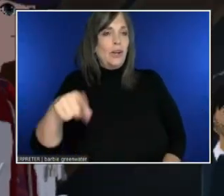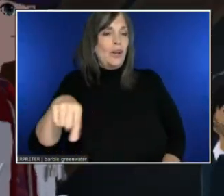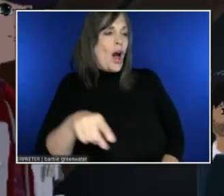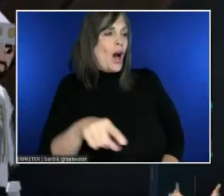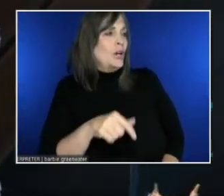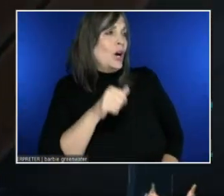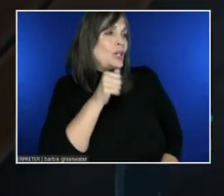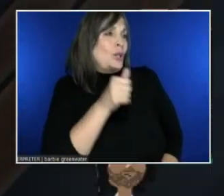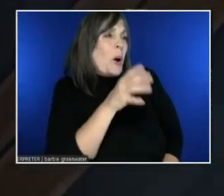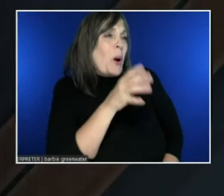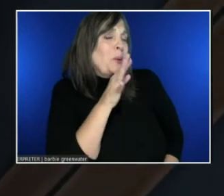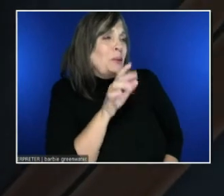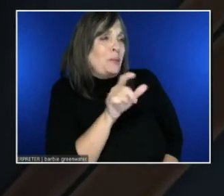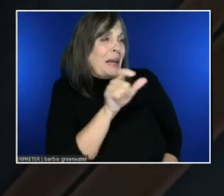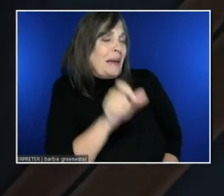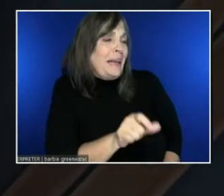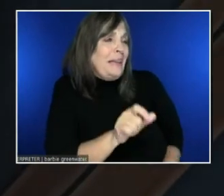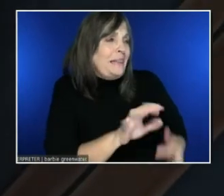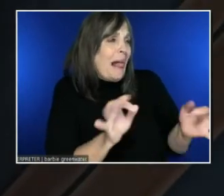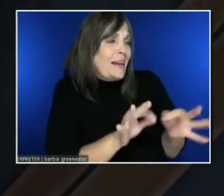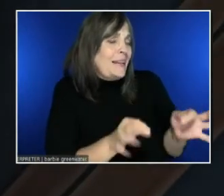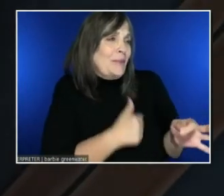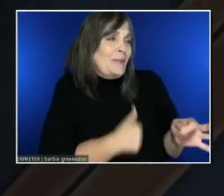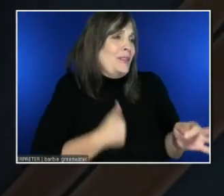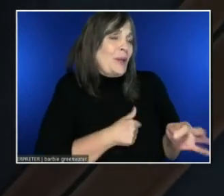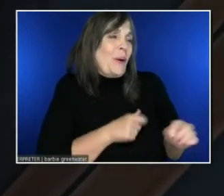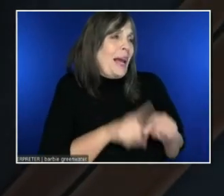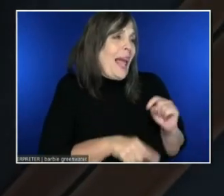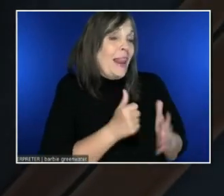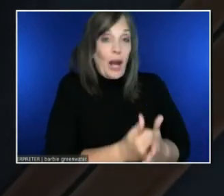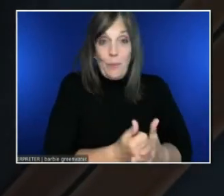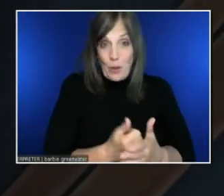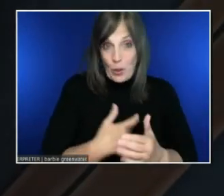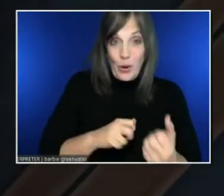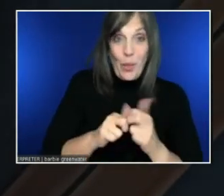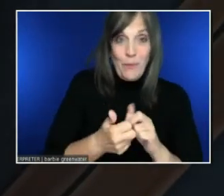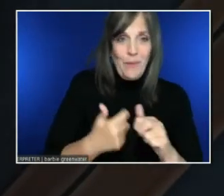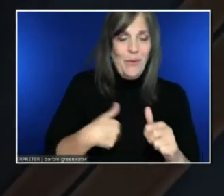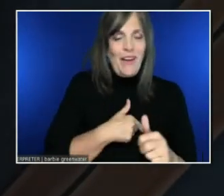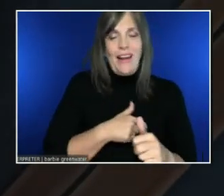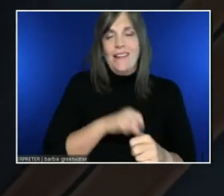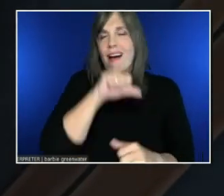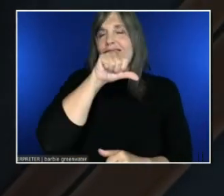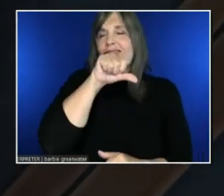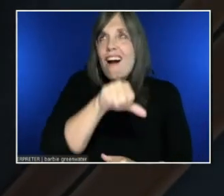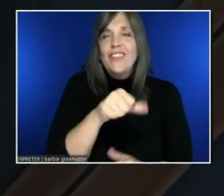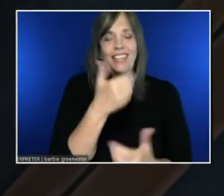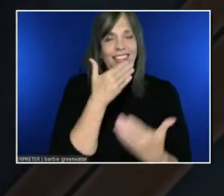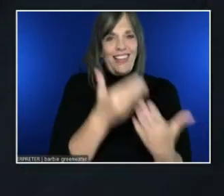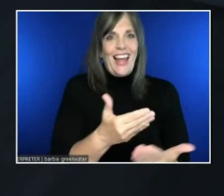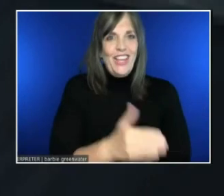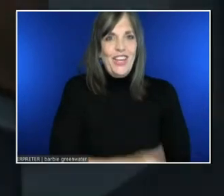The problems we've had supporting that. I love this. Thank you. I hear you!